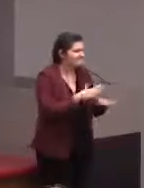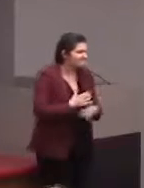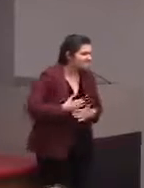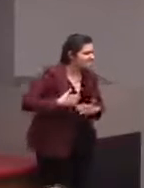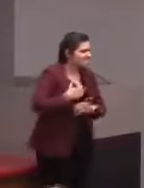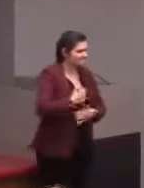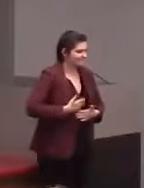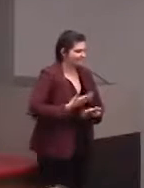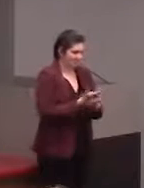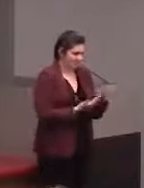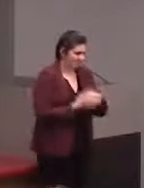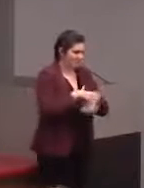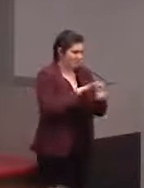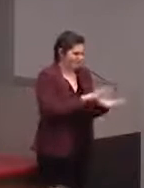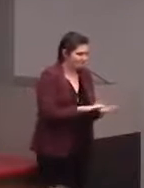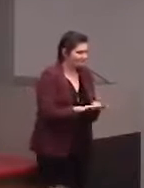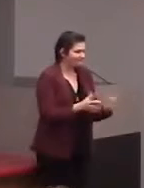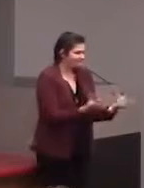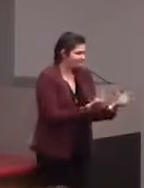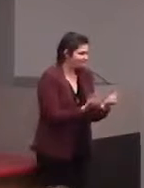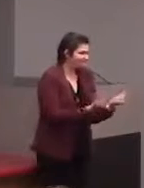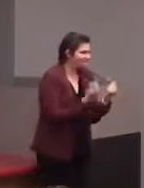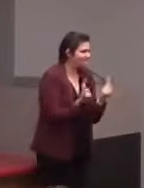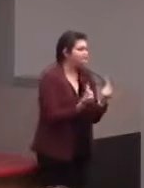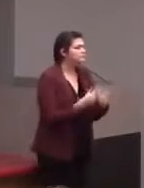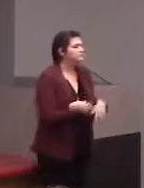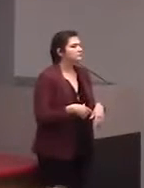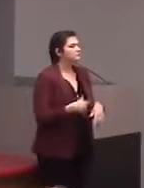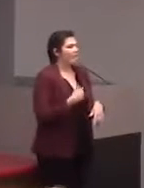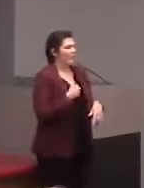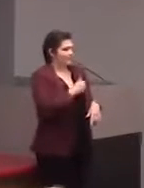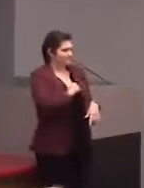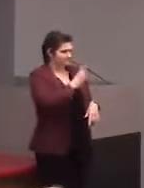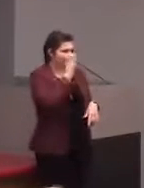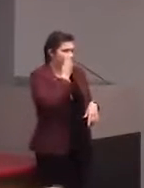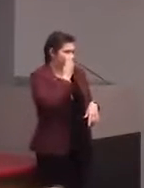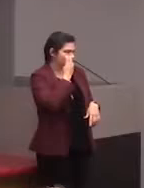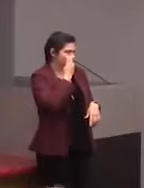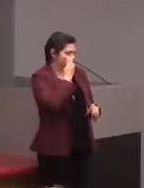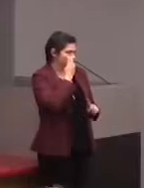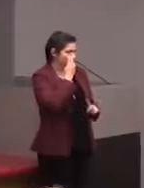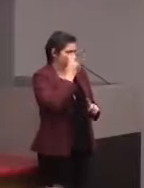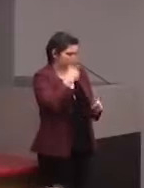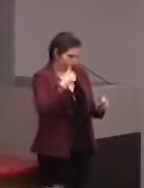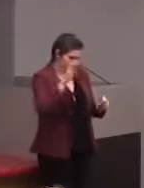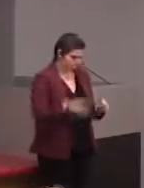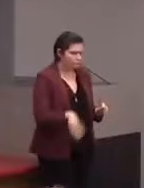interesting places to learn new things and to get engaged